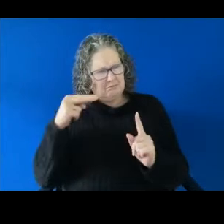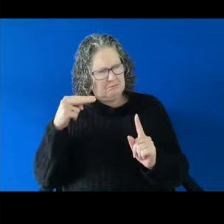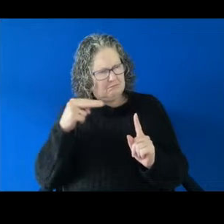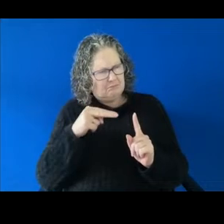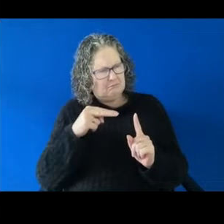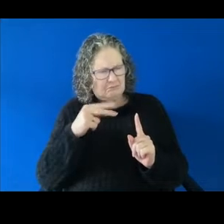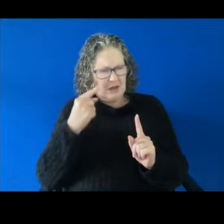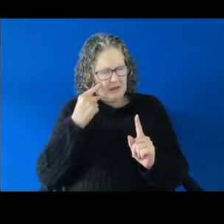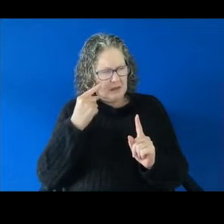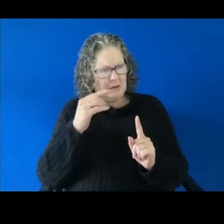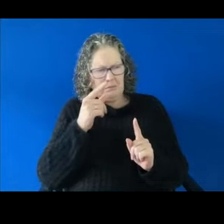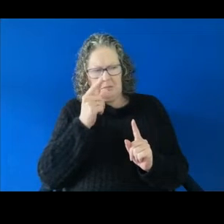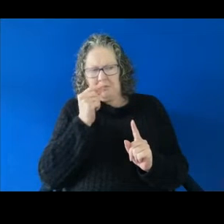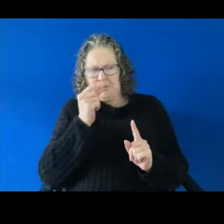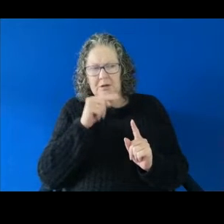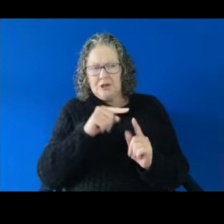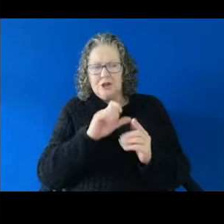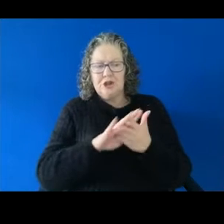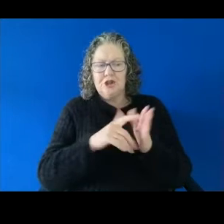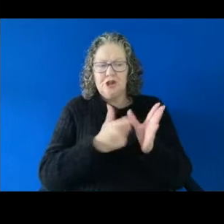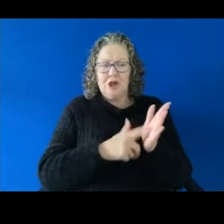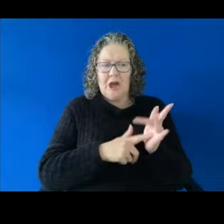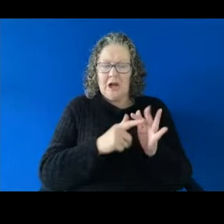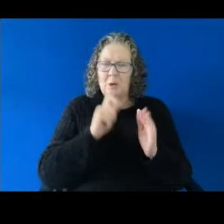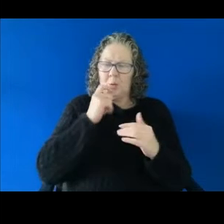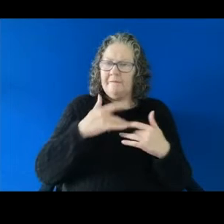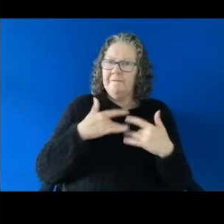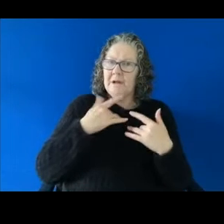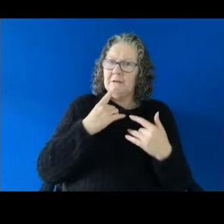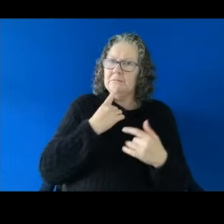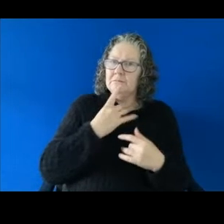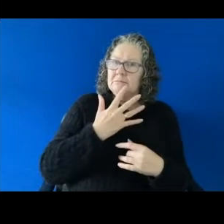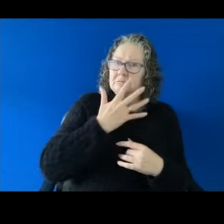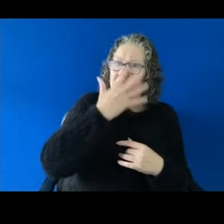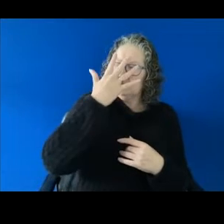that Charlie would be humiliated, offended or intimidated by the conduct.